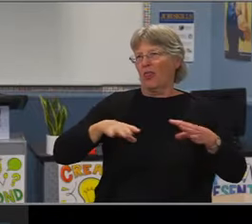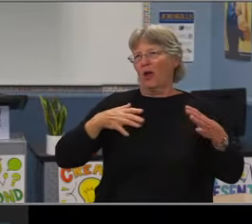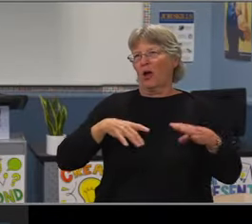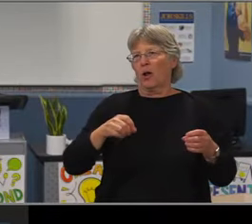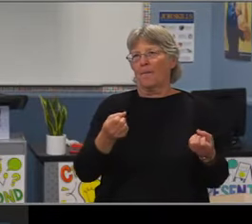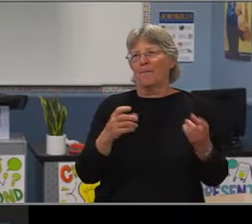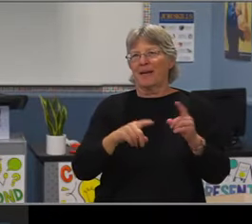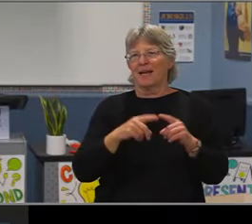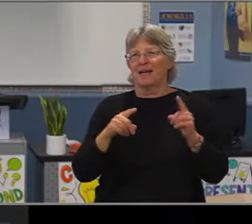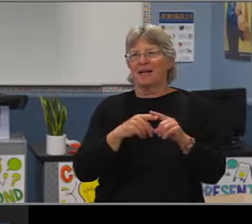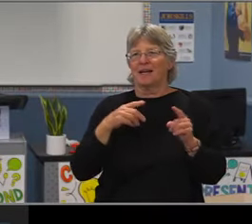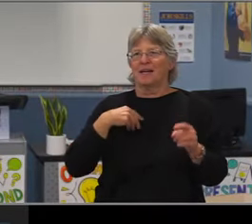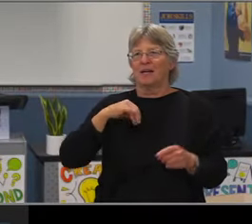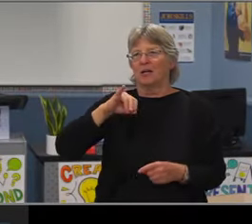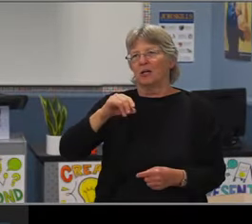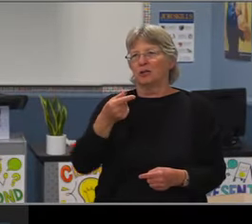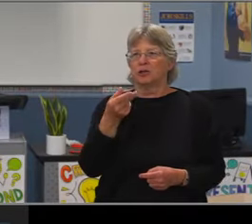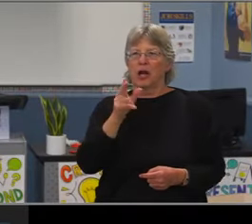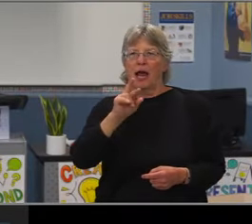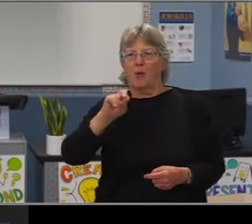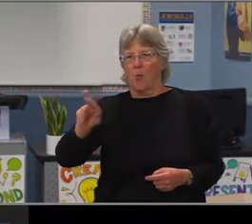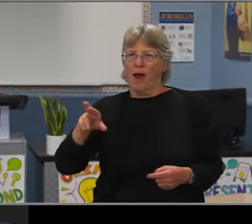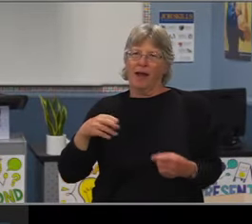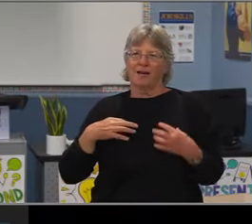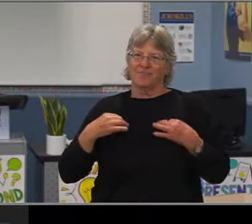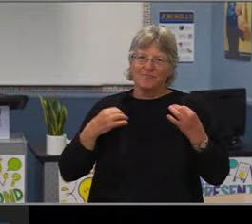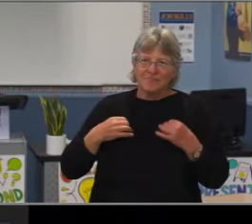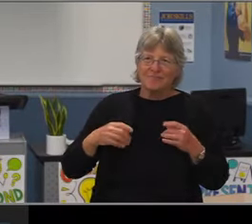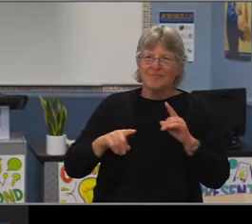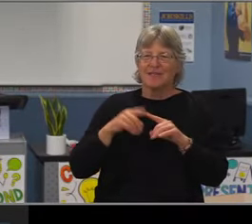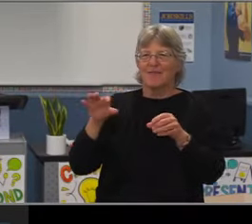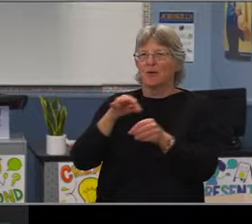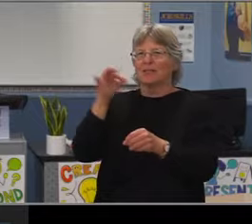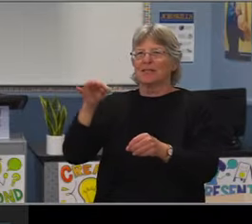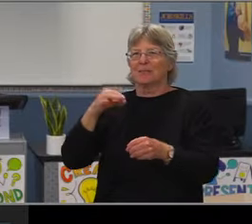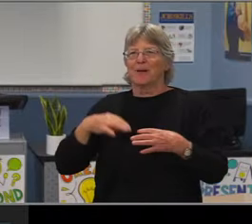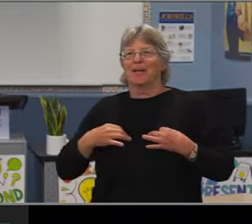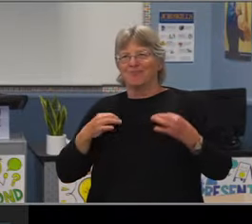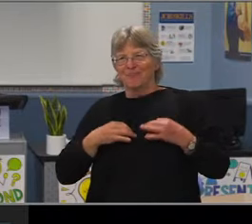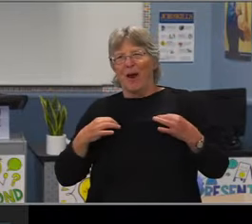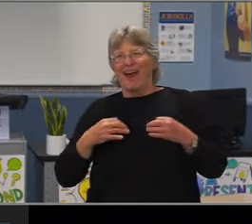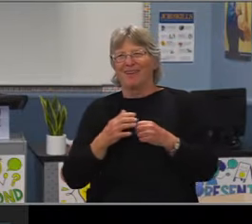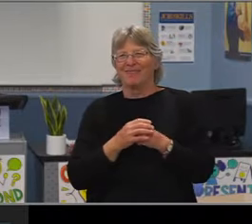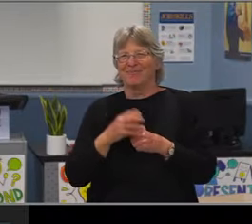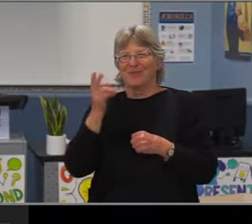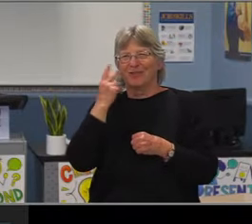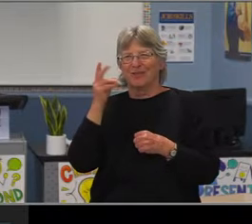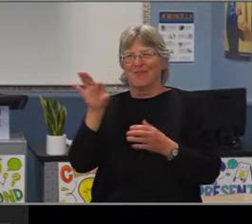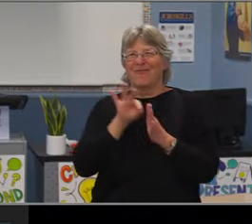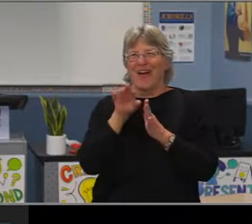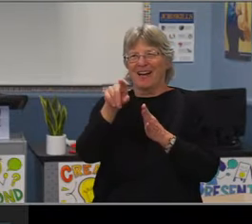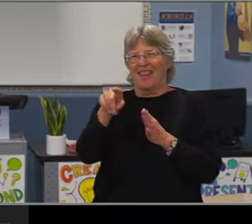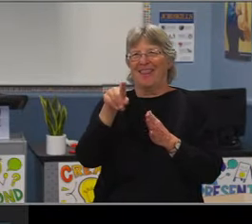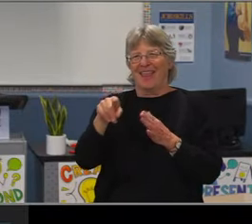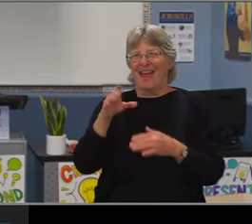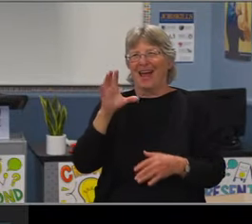in number of LatinX students taking one or more AP classes. We had an 11% increase in the graduation rate of LatinX students.